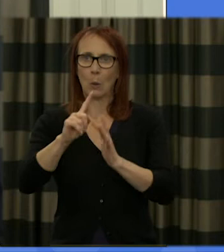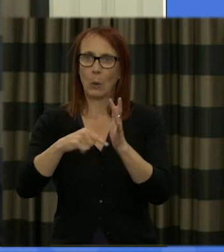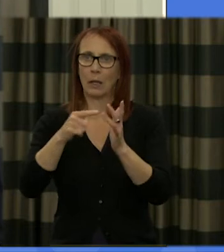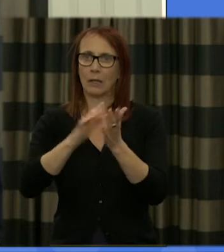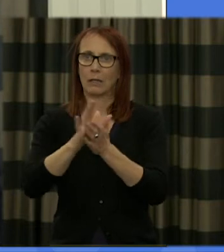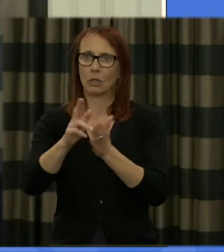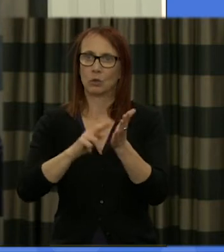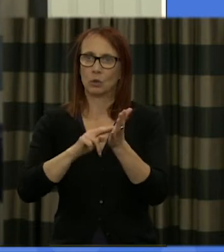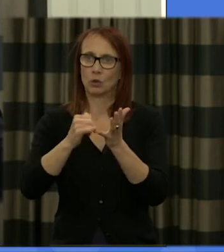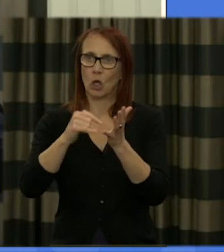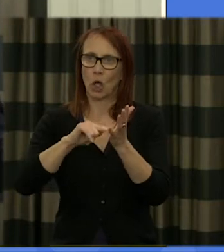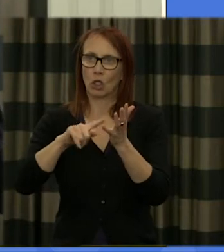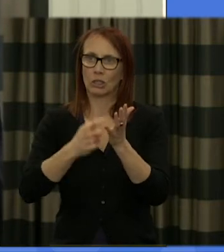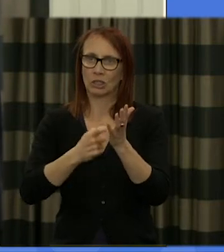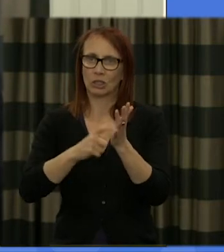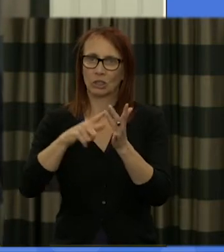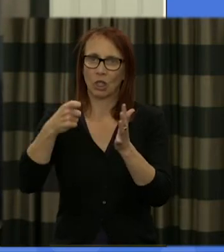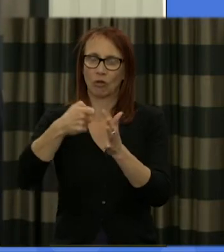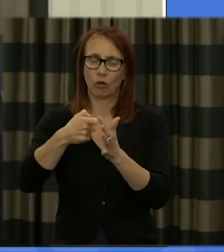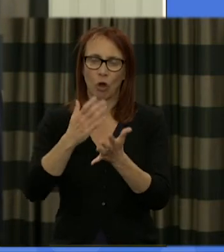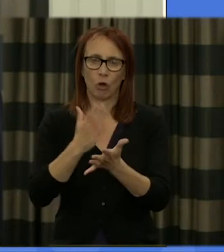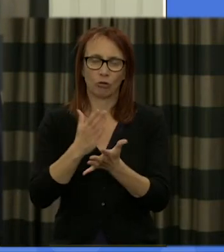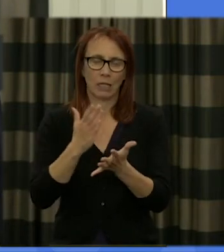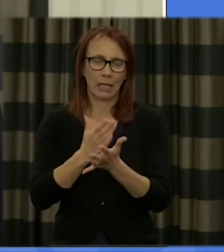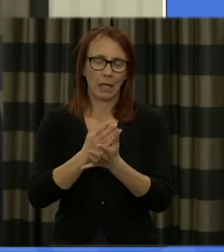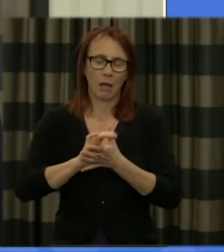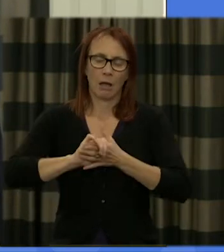say almost just to reinforce what chris has said what a real privilege it is to